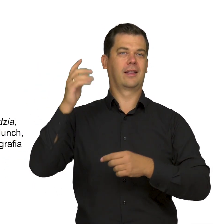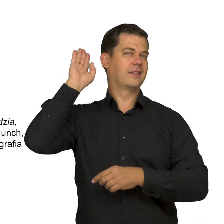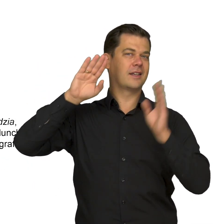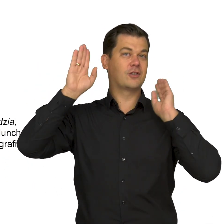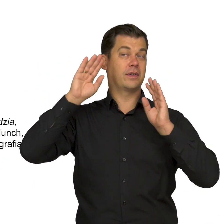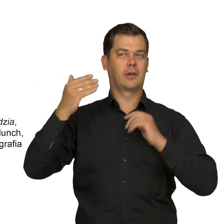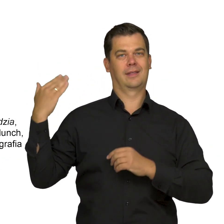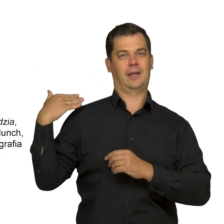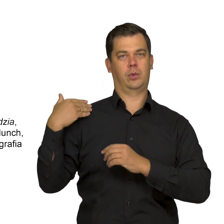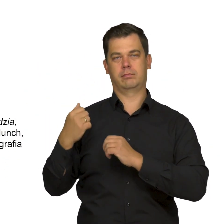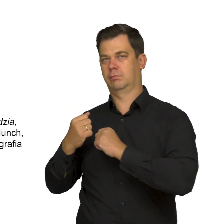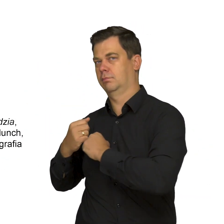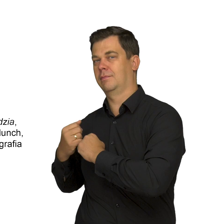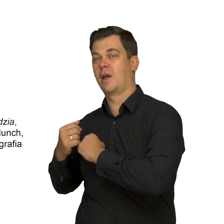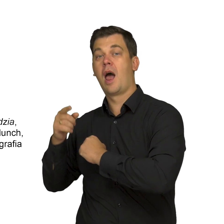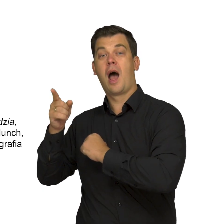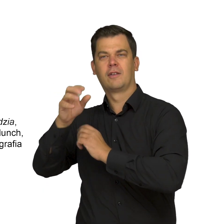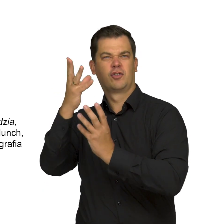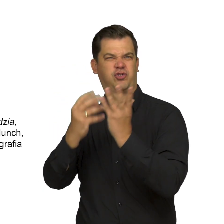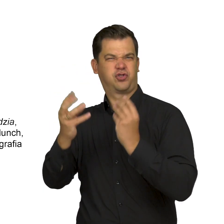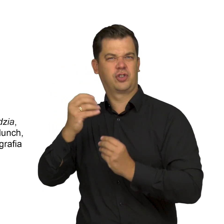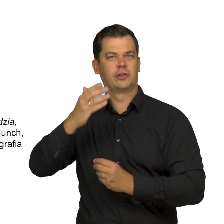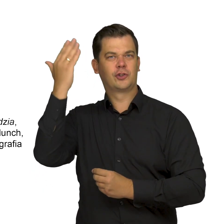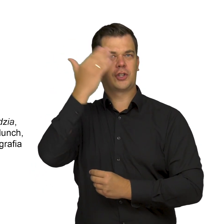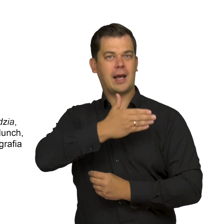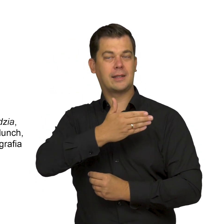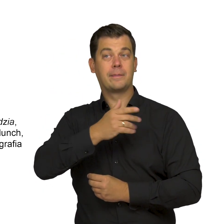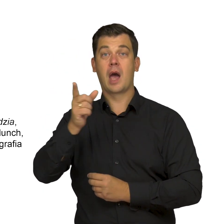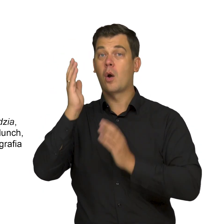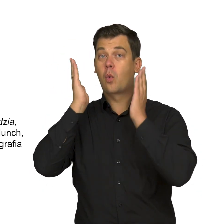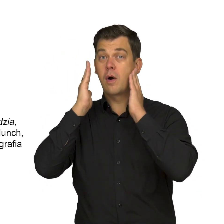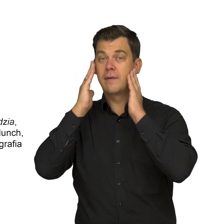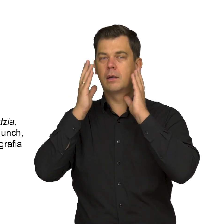its body covered with long, dark fur. The animal's head is turned to face